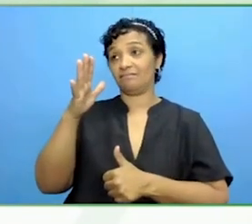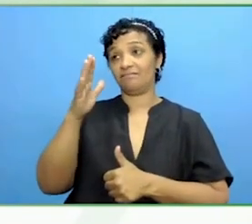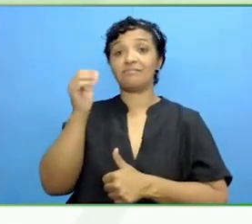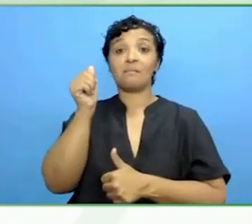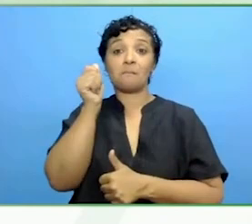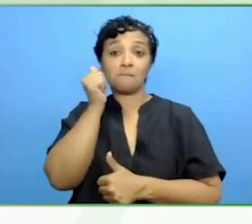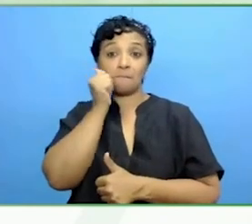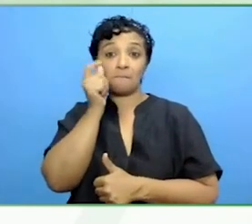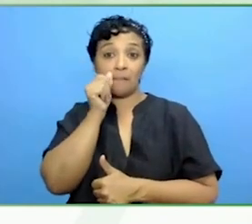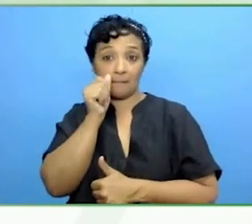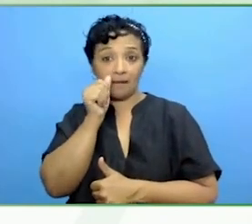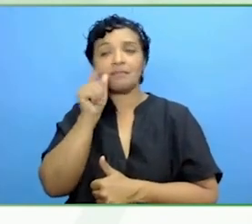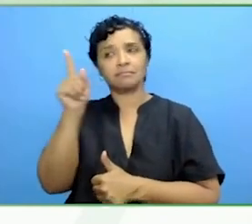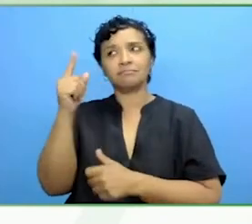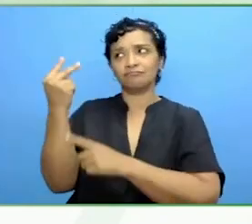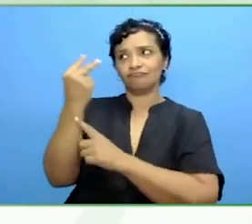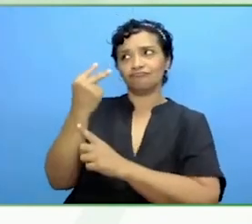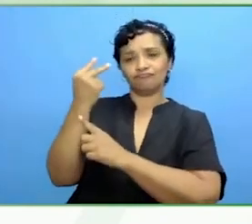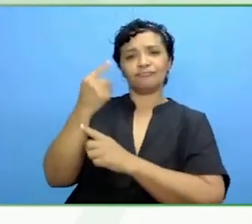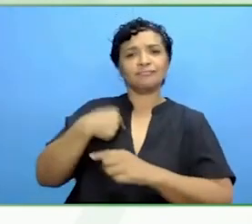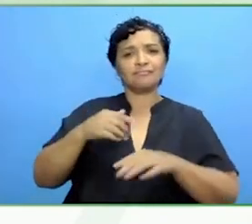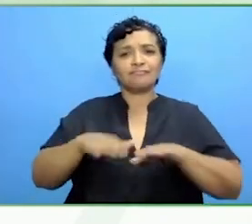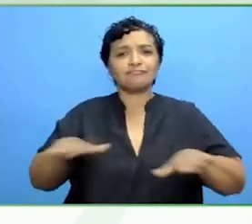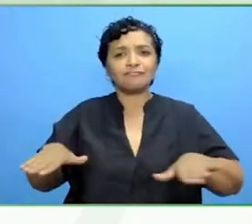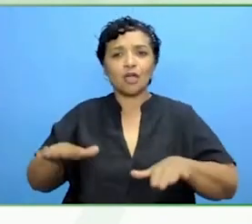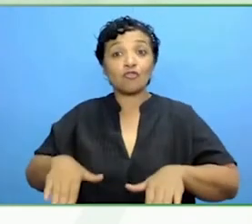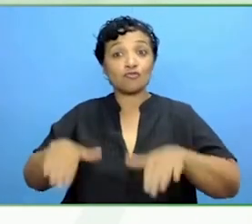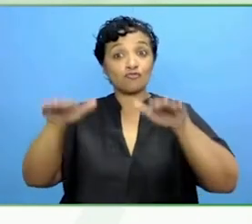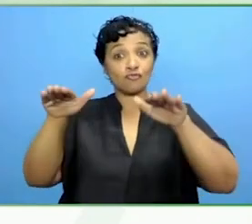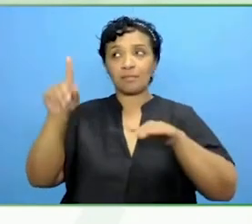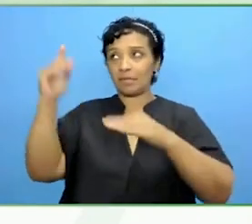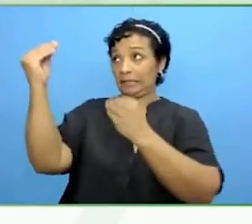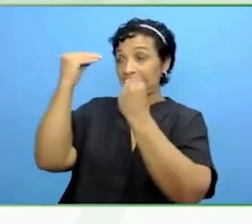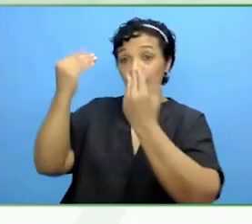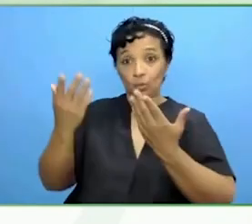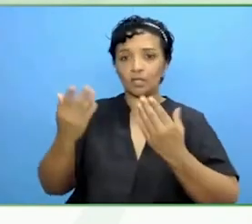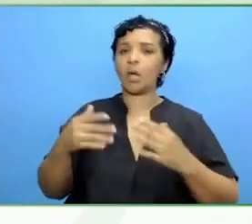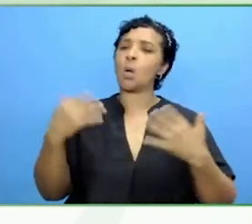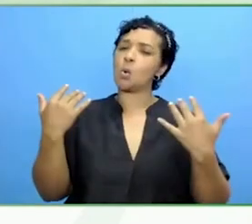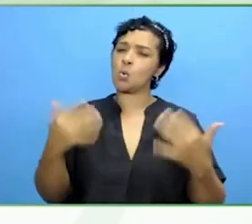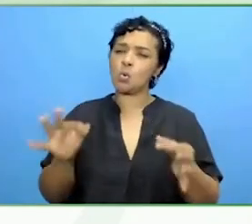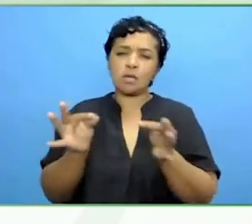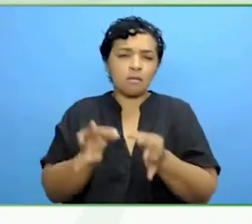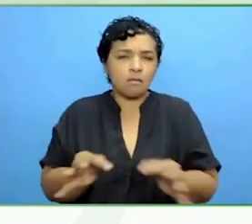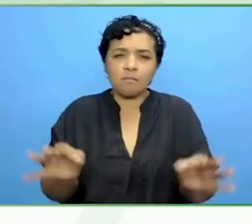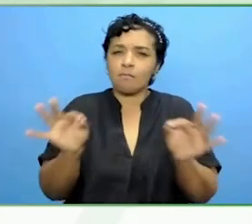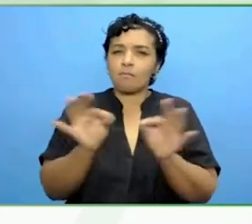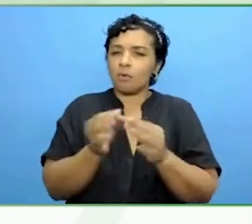to us all as kids growing up was the importance of education. The importance of learning and lifelong learning.